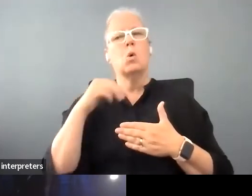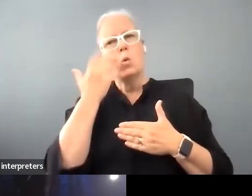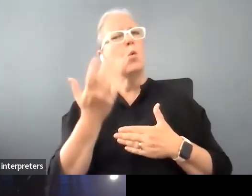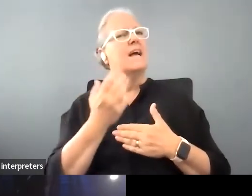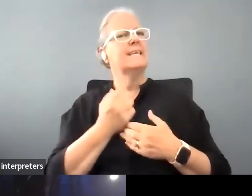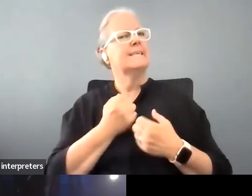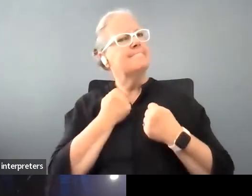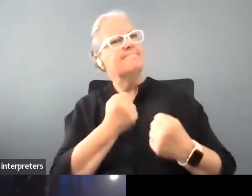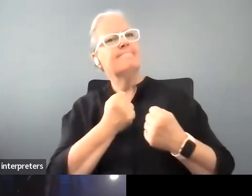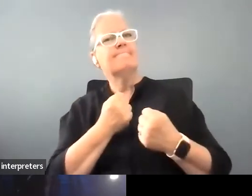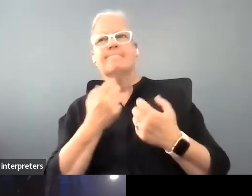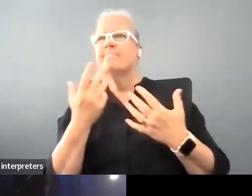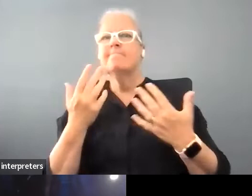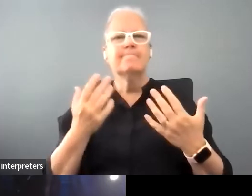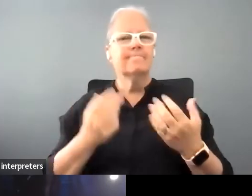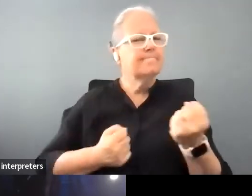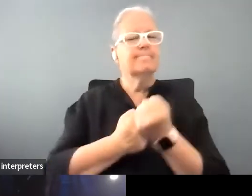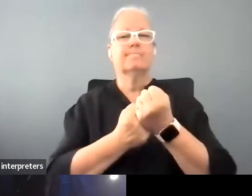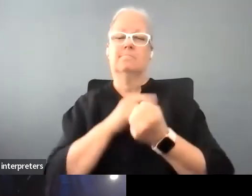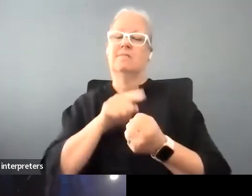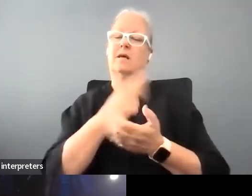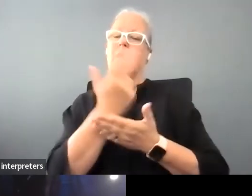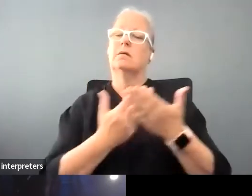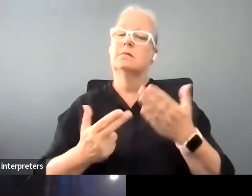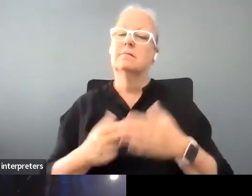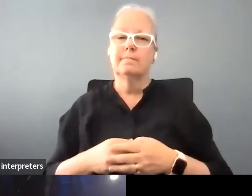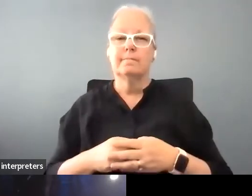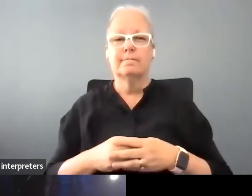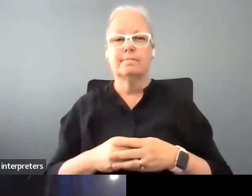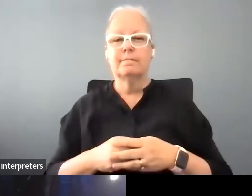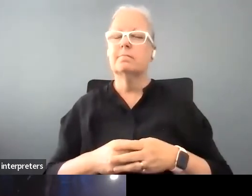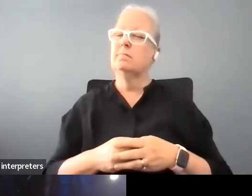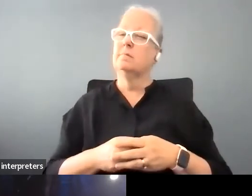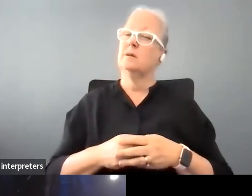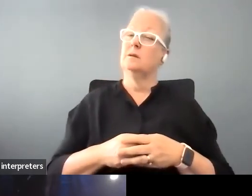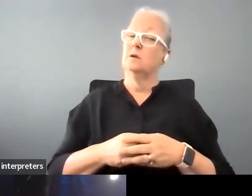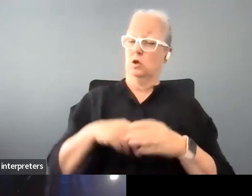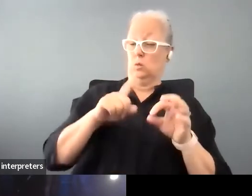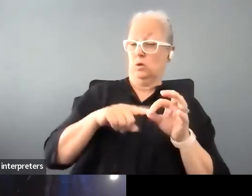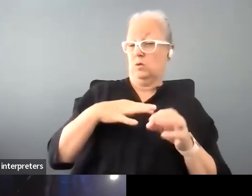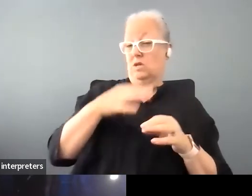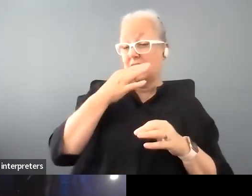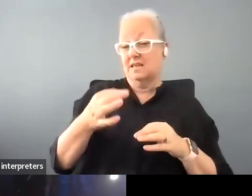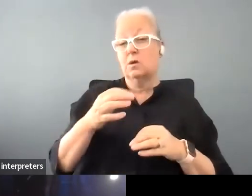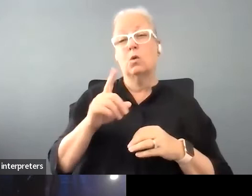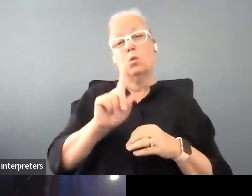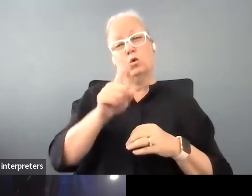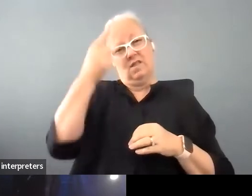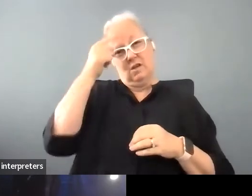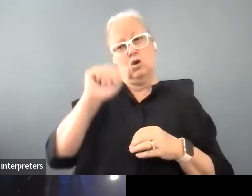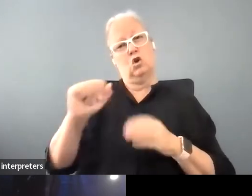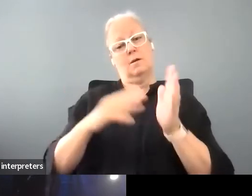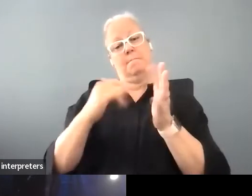but for her in particular. What do you think would be her message to artists today?